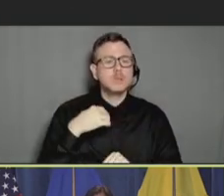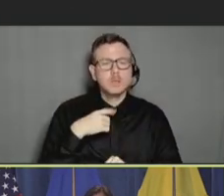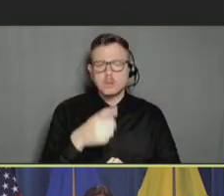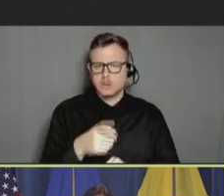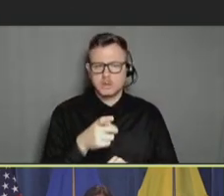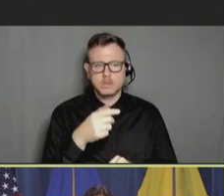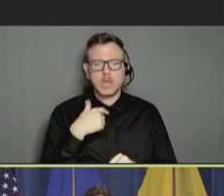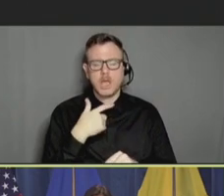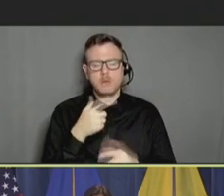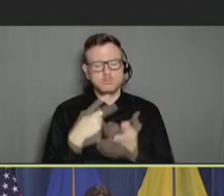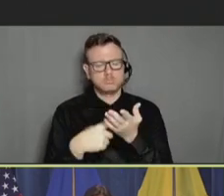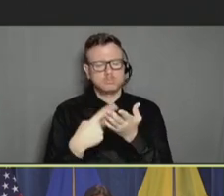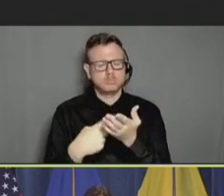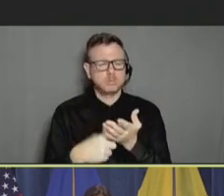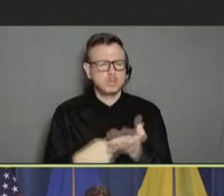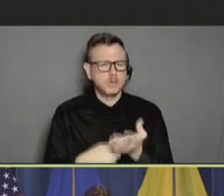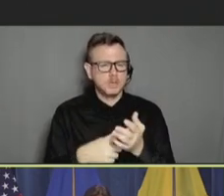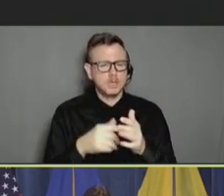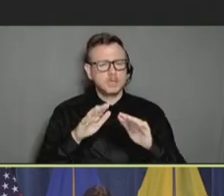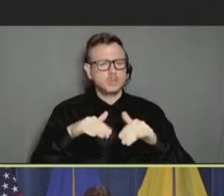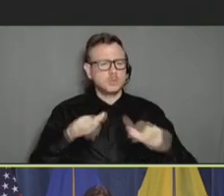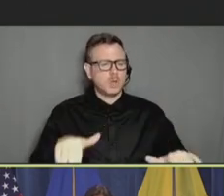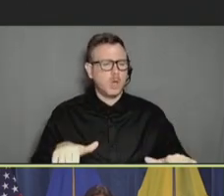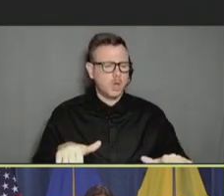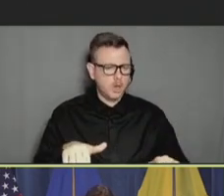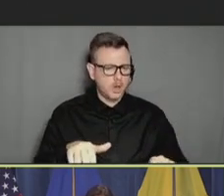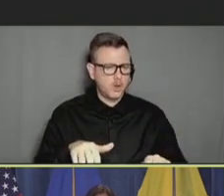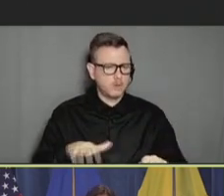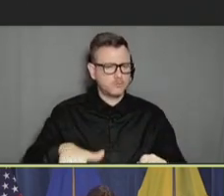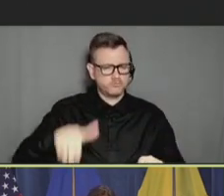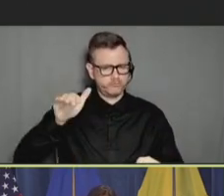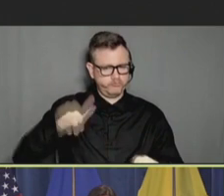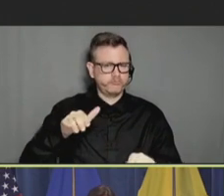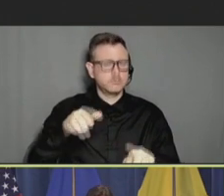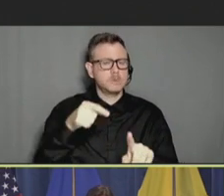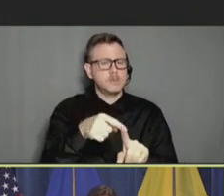moments talking about childhood vaccines. And I know there are many people in this room